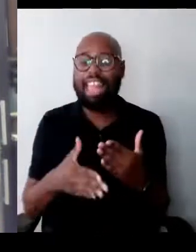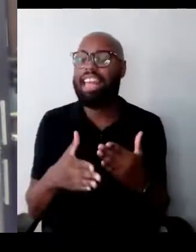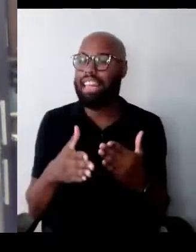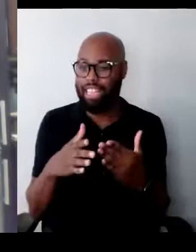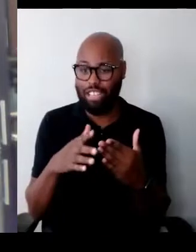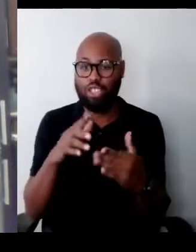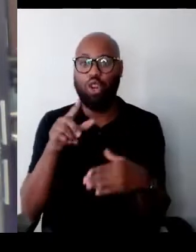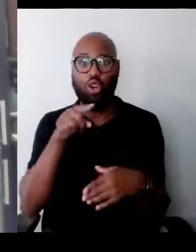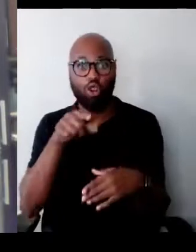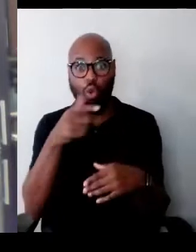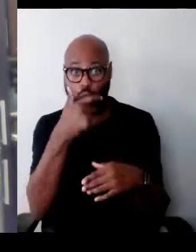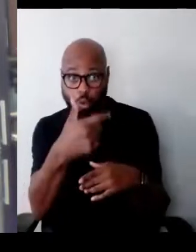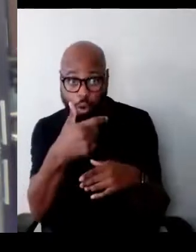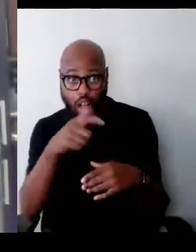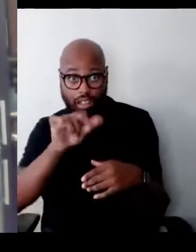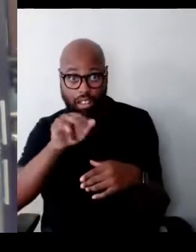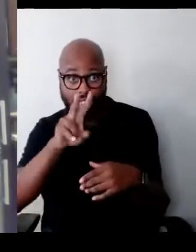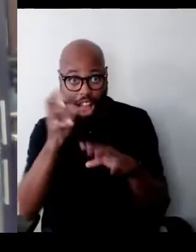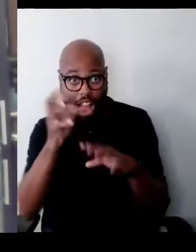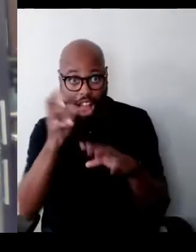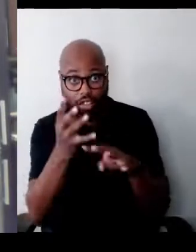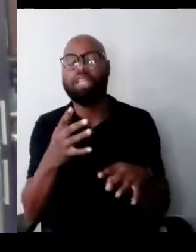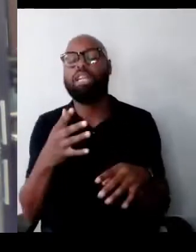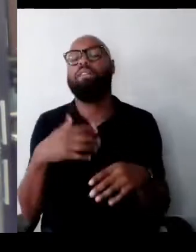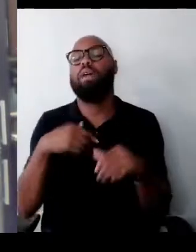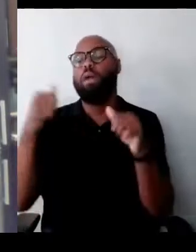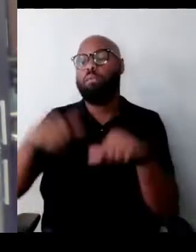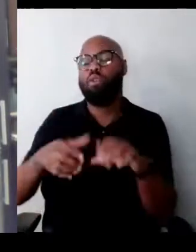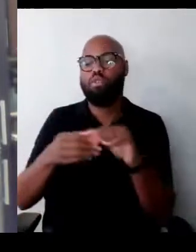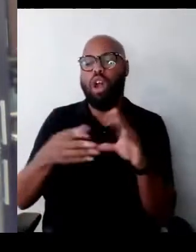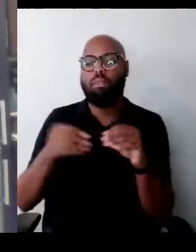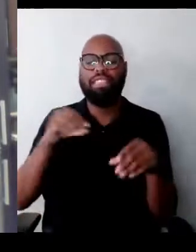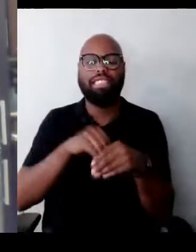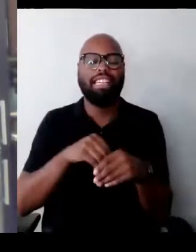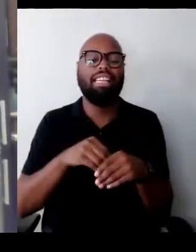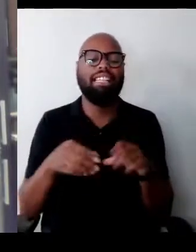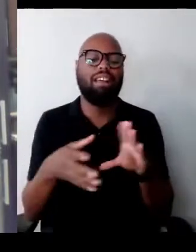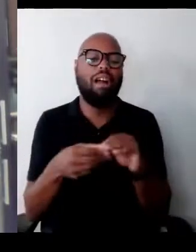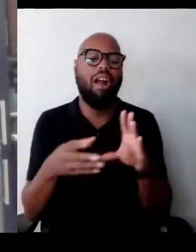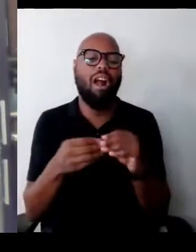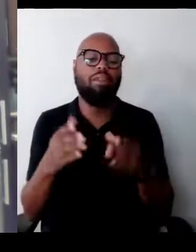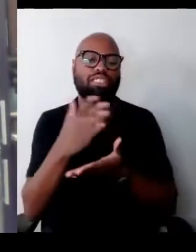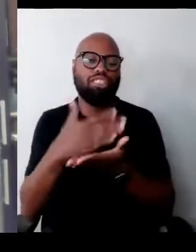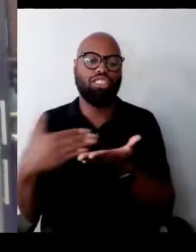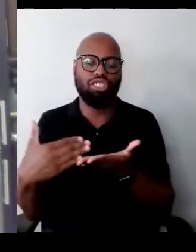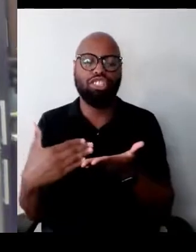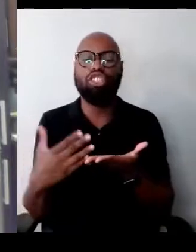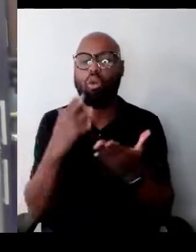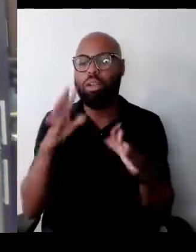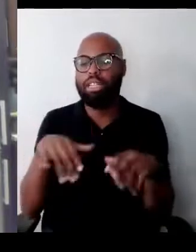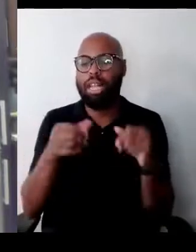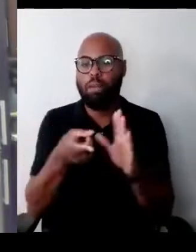please post your questions in the comments section. I'd like to take a moment to thank our promotional partners